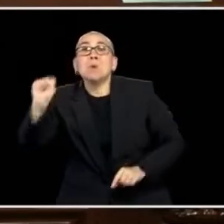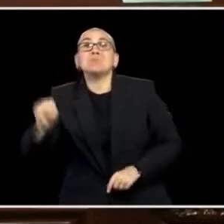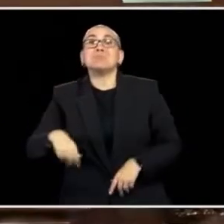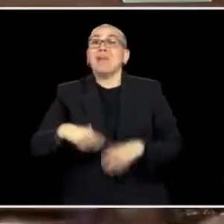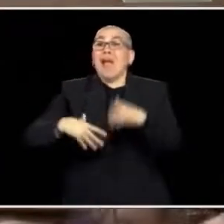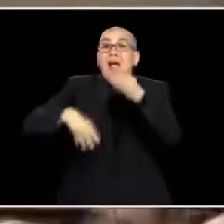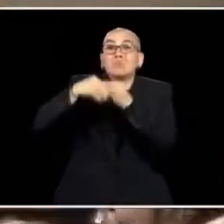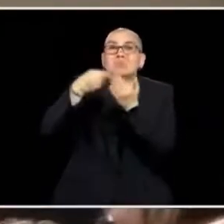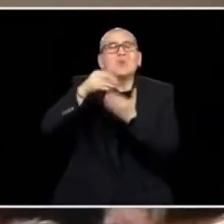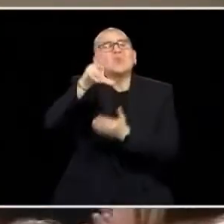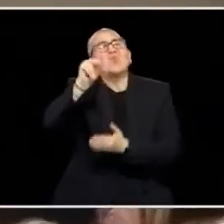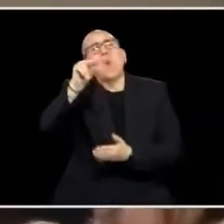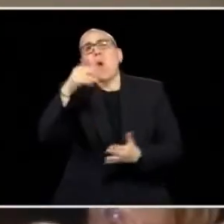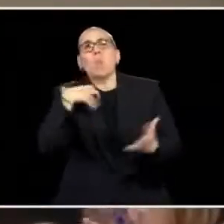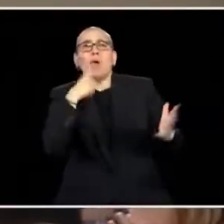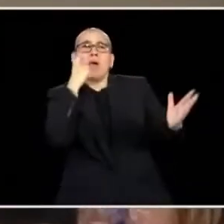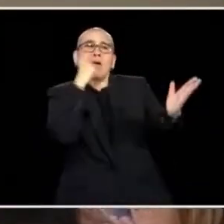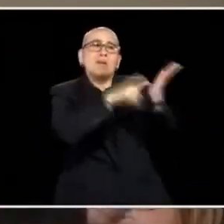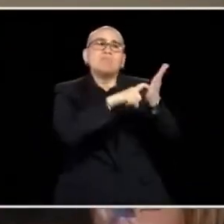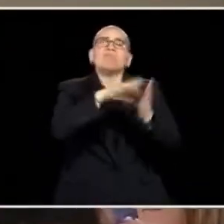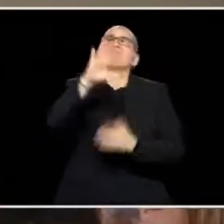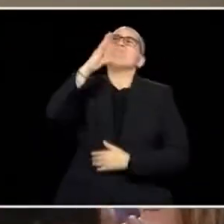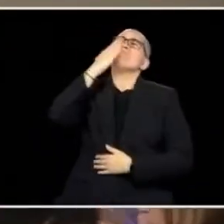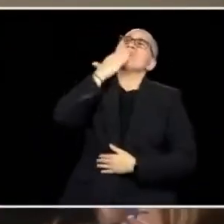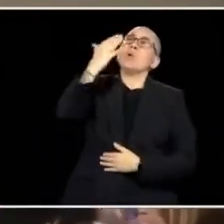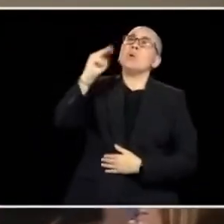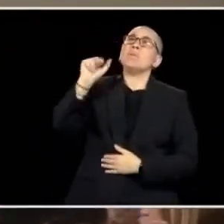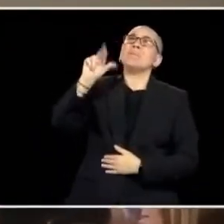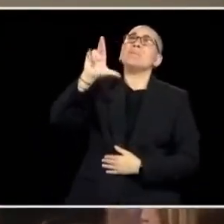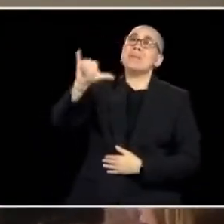THE PEOPLE OF MINNESOTA THAT THEY SERVE, AND WE NEED O GET THIS DONE.